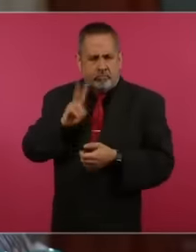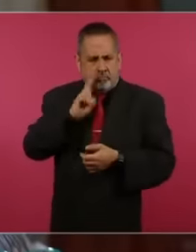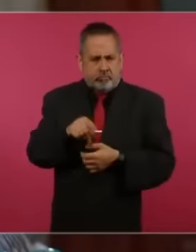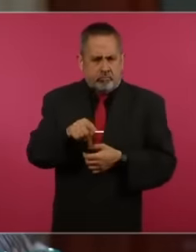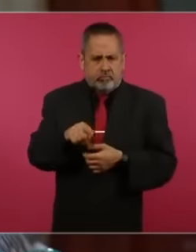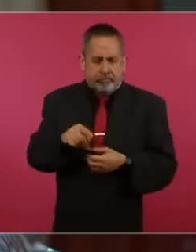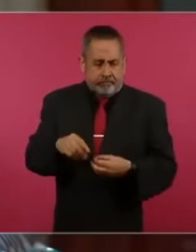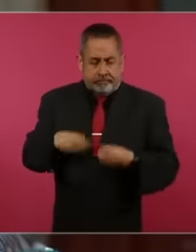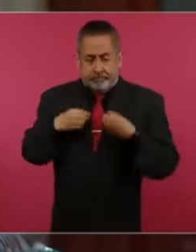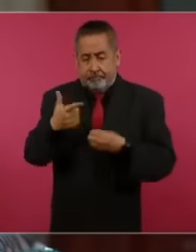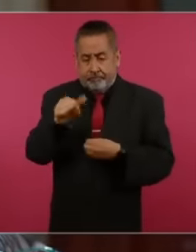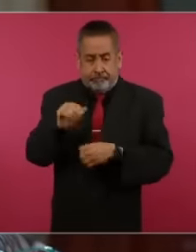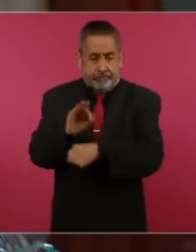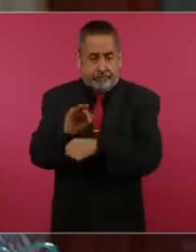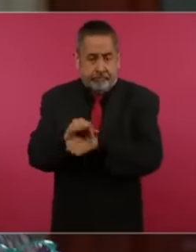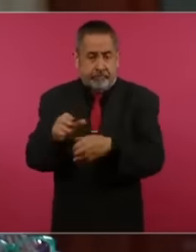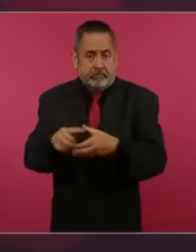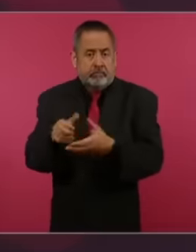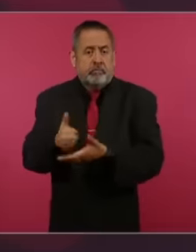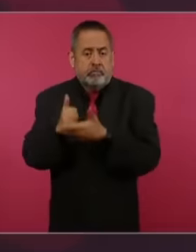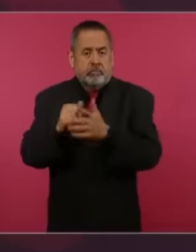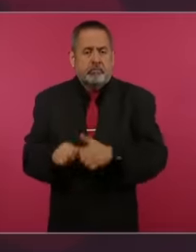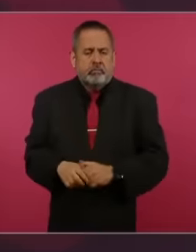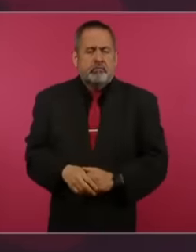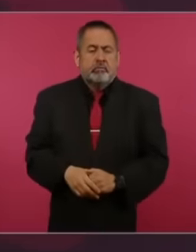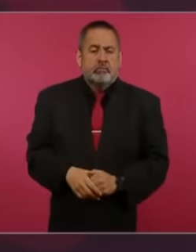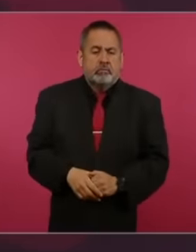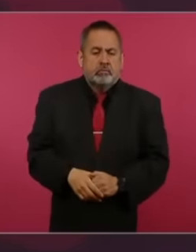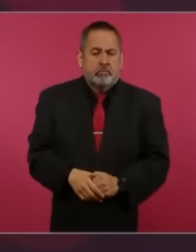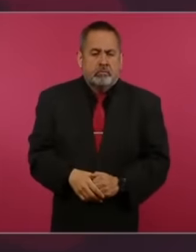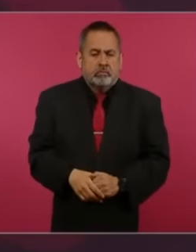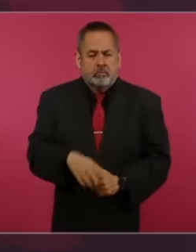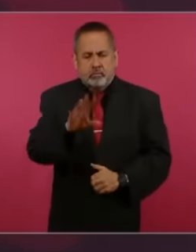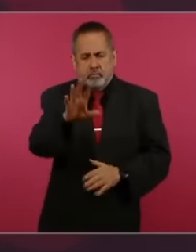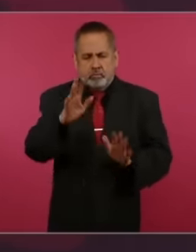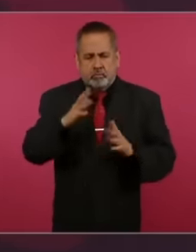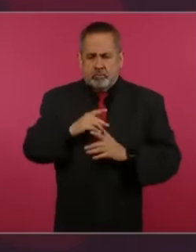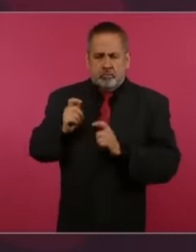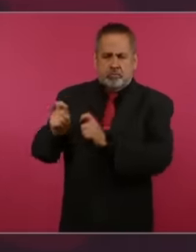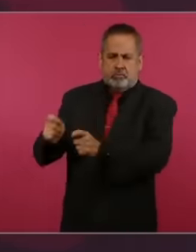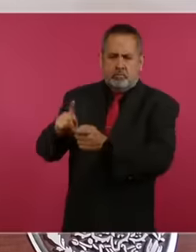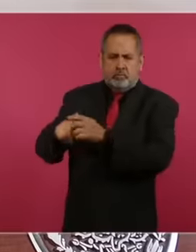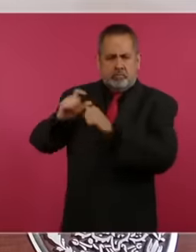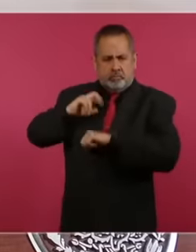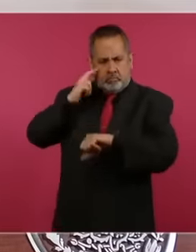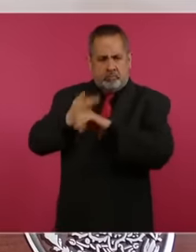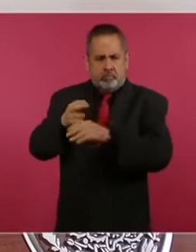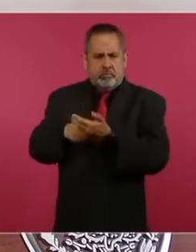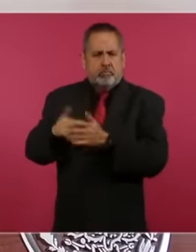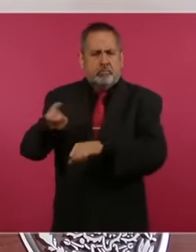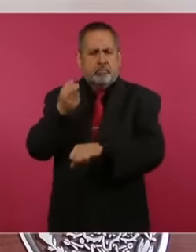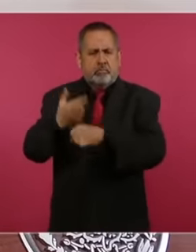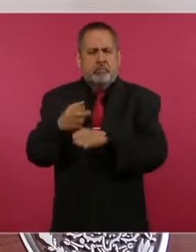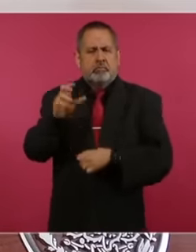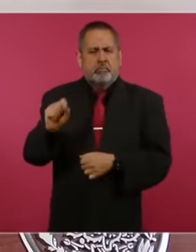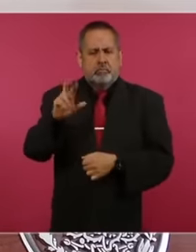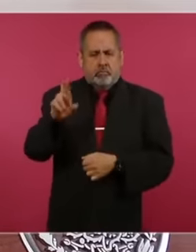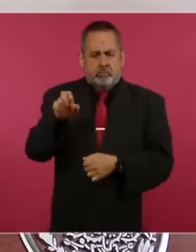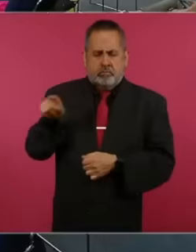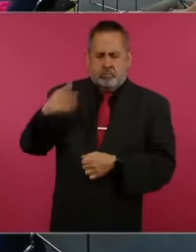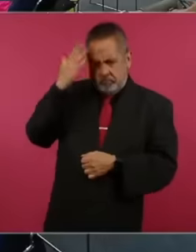which I leave this matter to the Ministry of Foreign Affairs Thank you Mr.